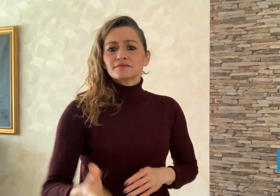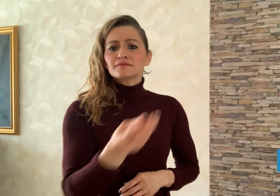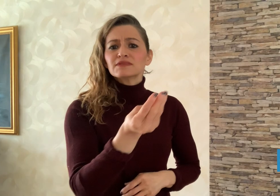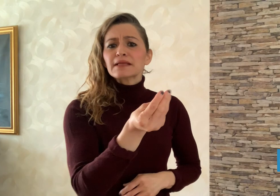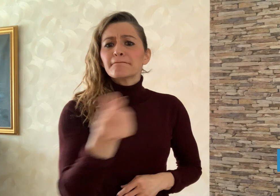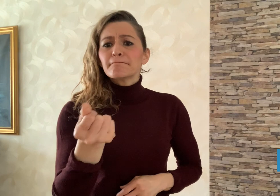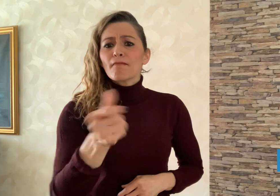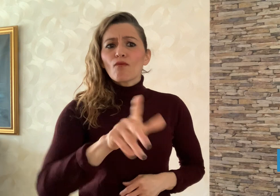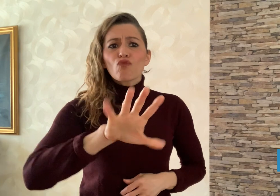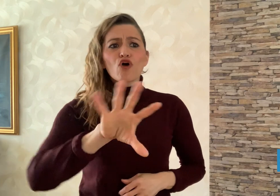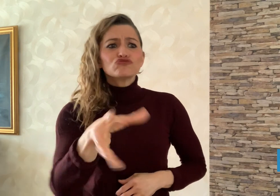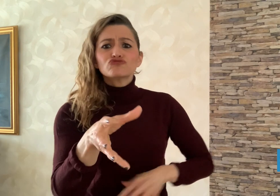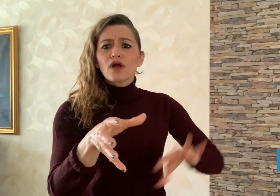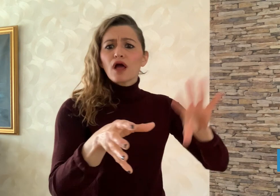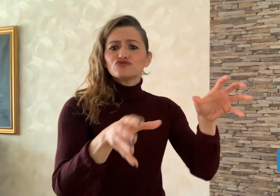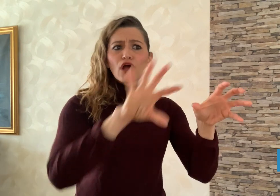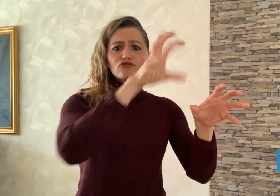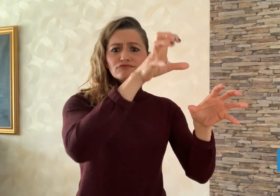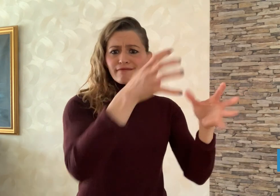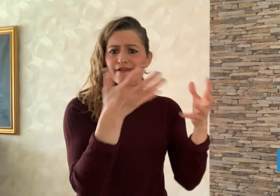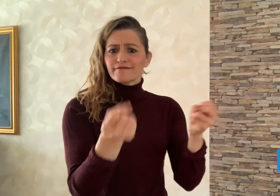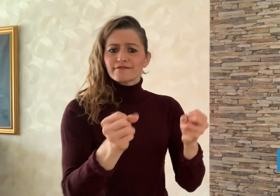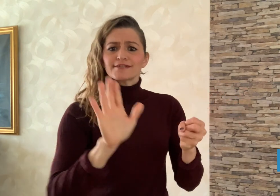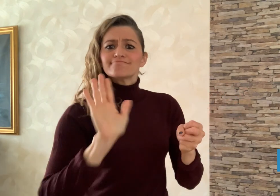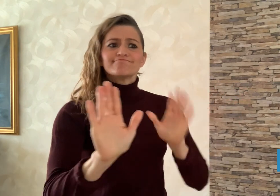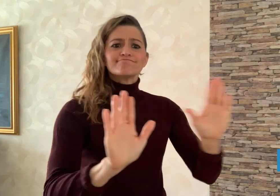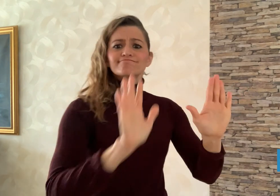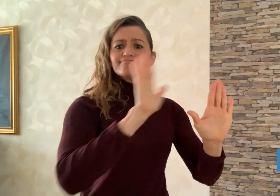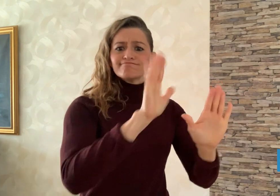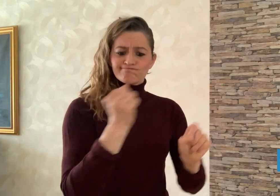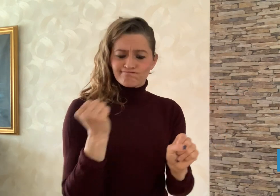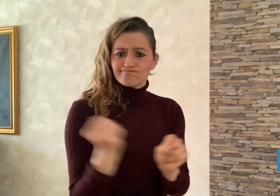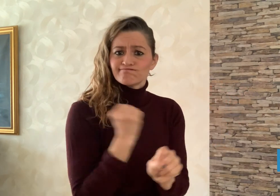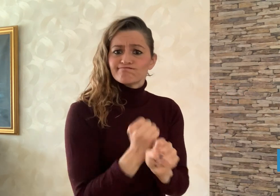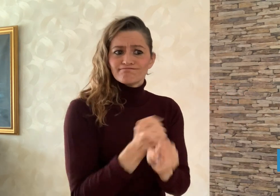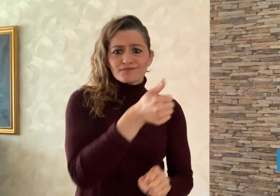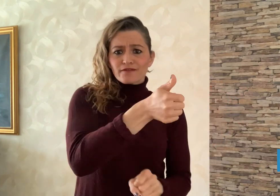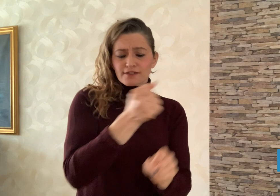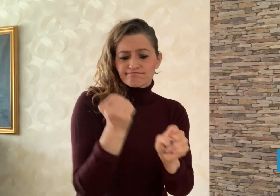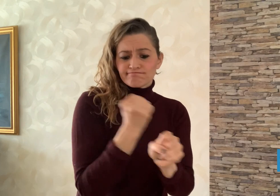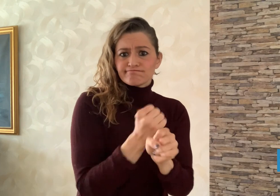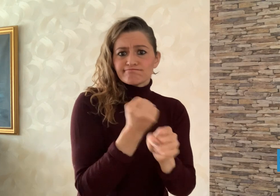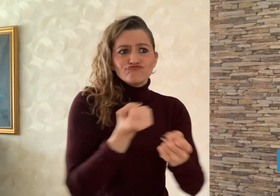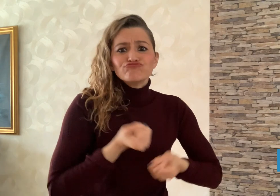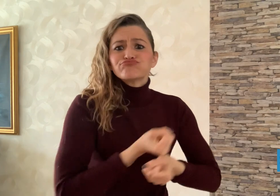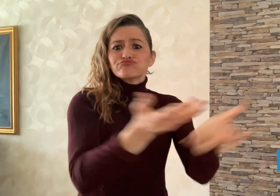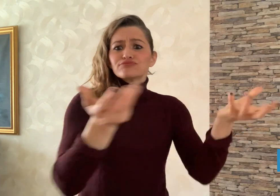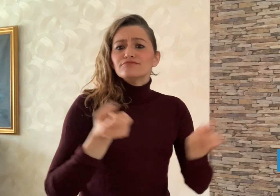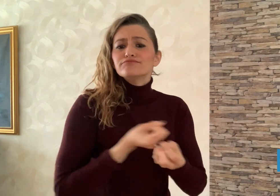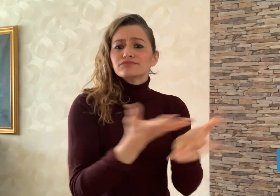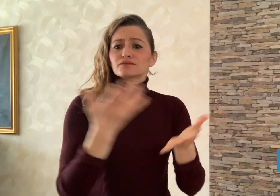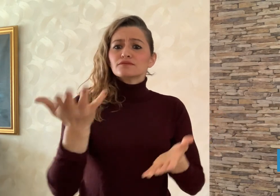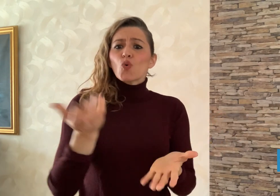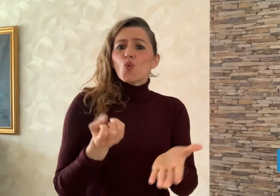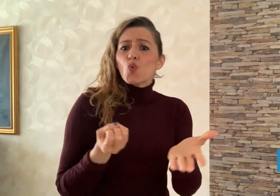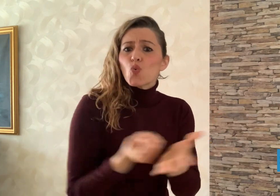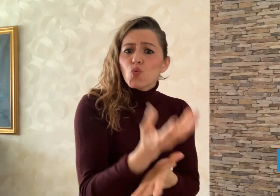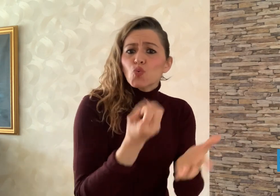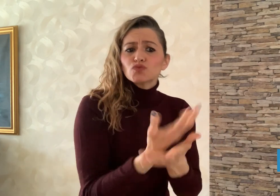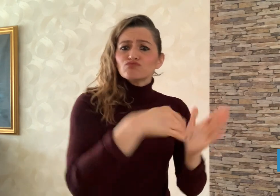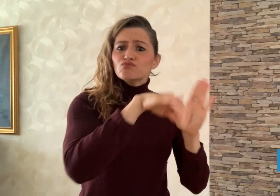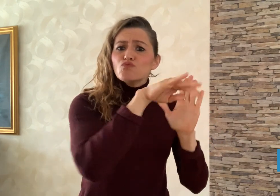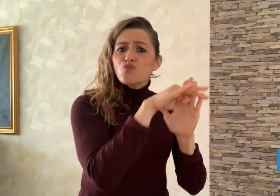News programs, TV shows and movies produced in some countries